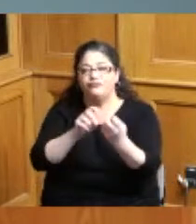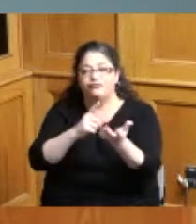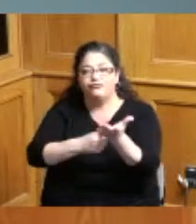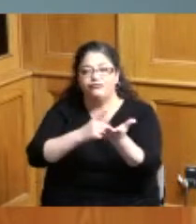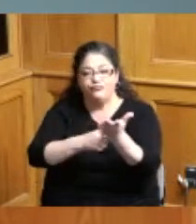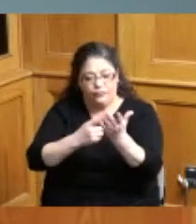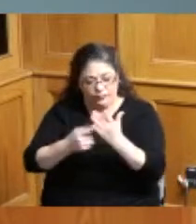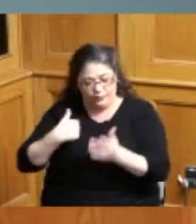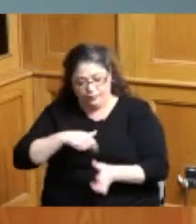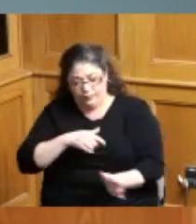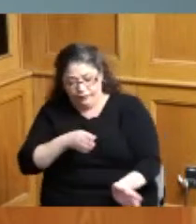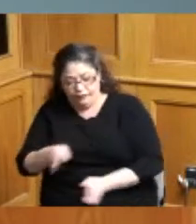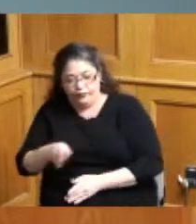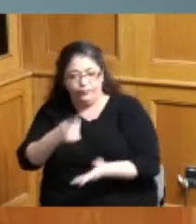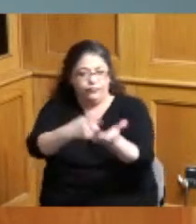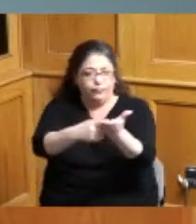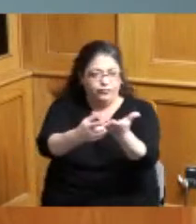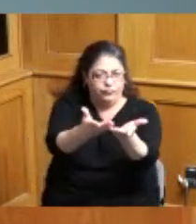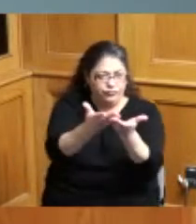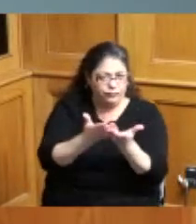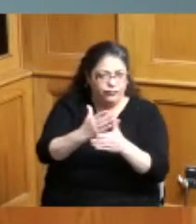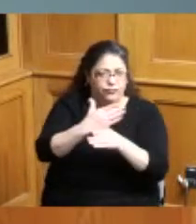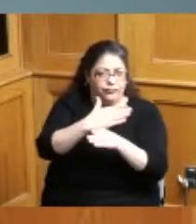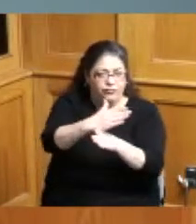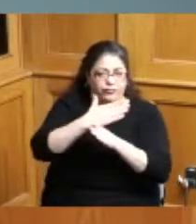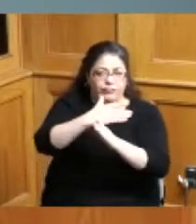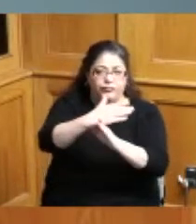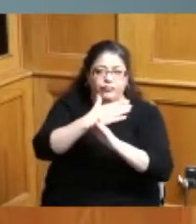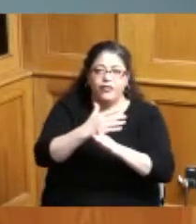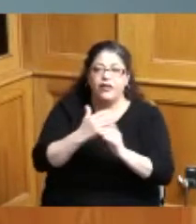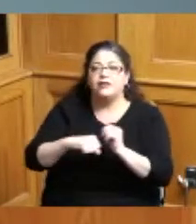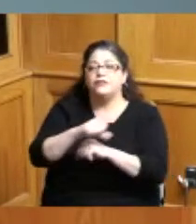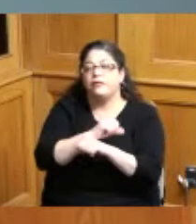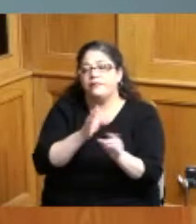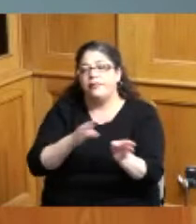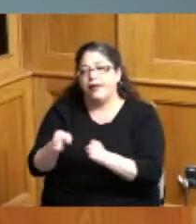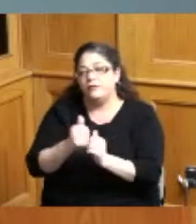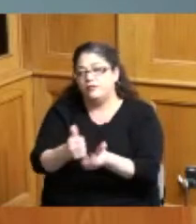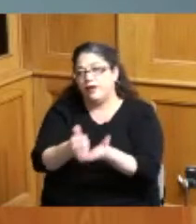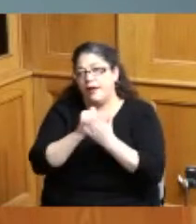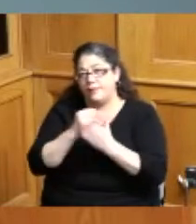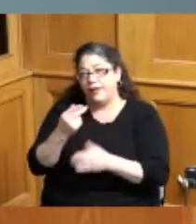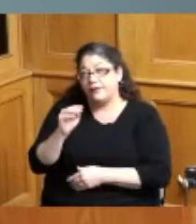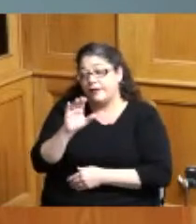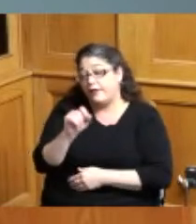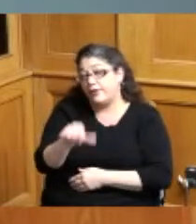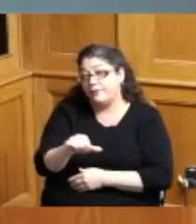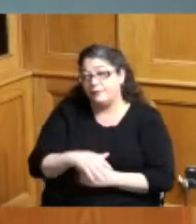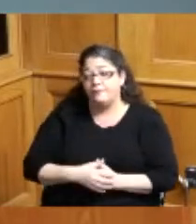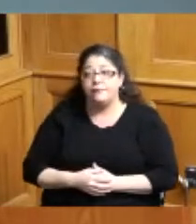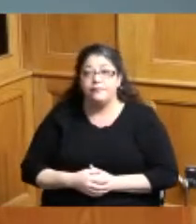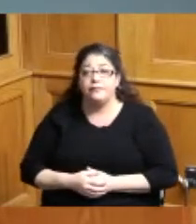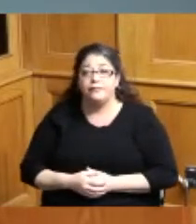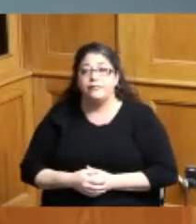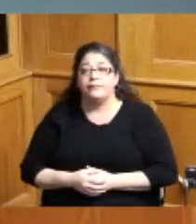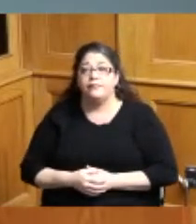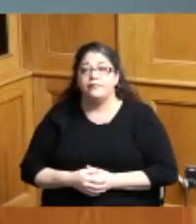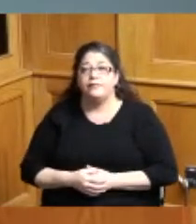they talked about what they're doing also to help Helena County the hospital tax levy review